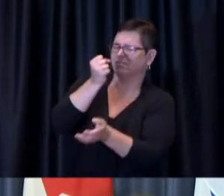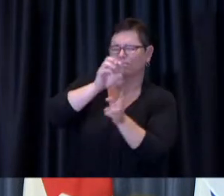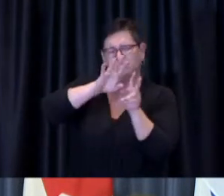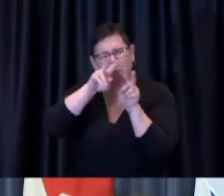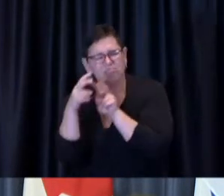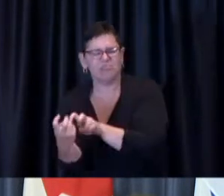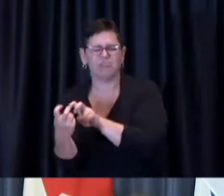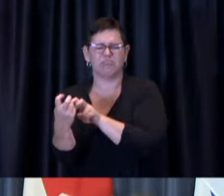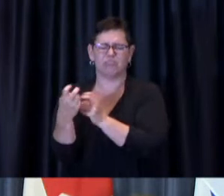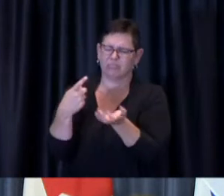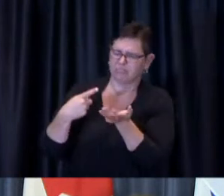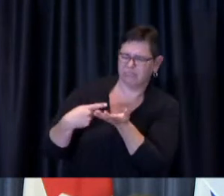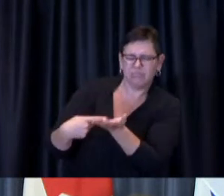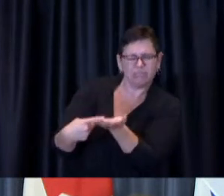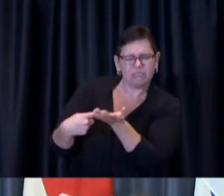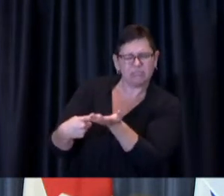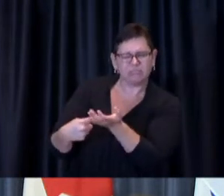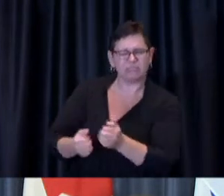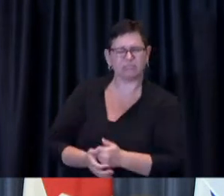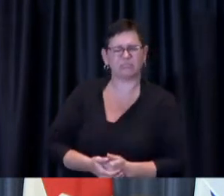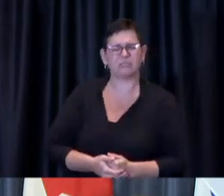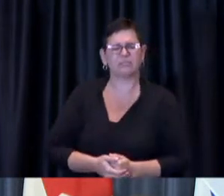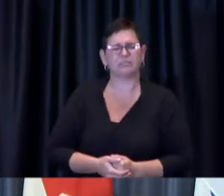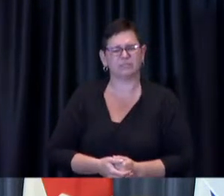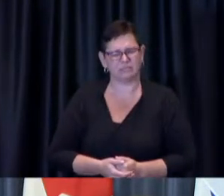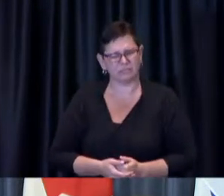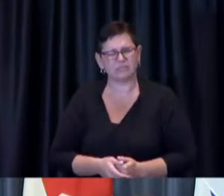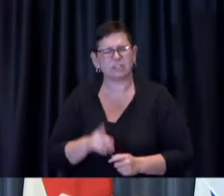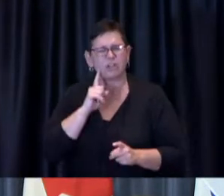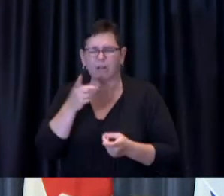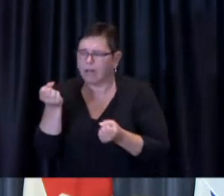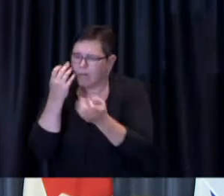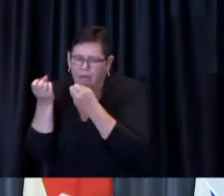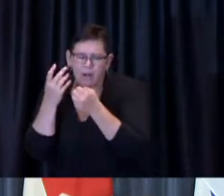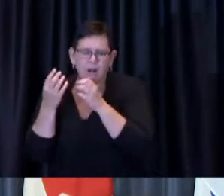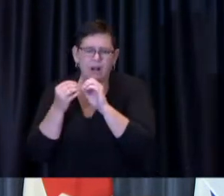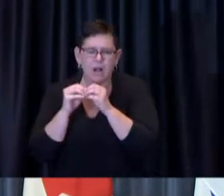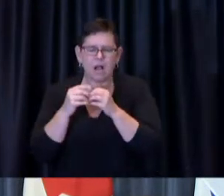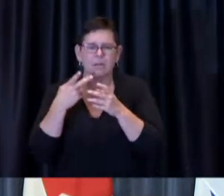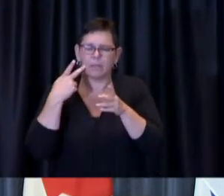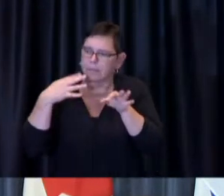when you hear the data when you hear the science and you hear the rationale and the strength of the